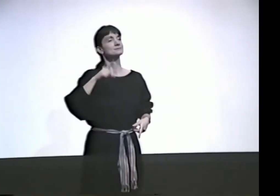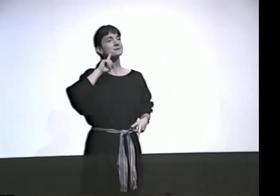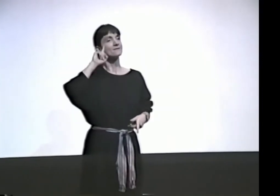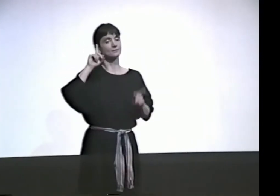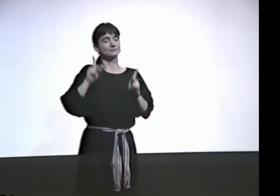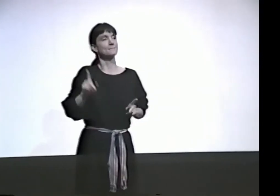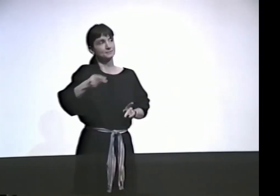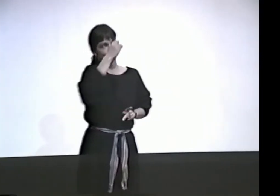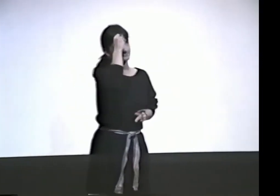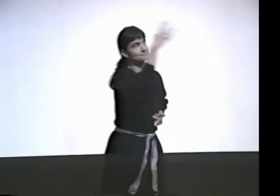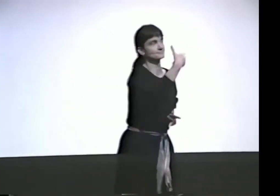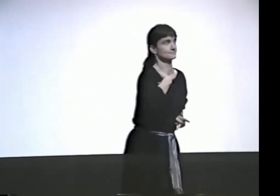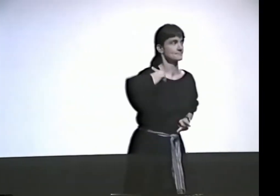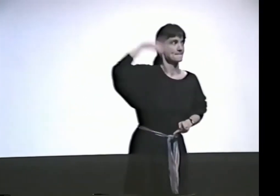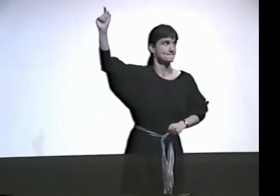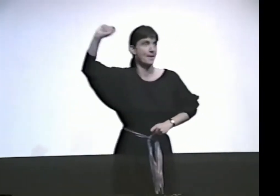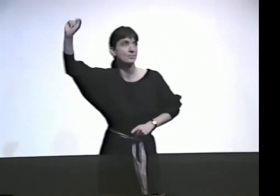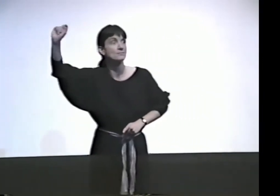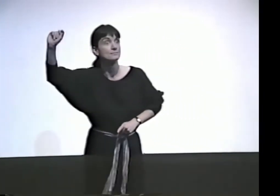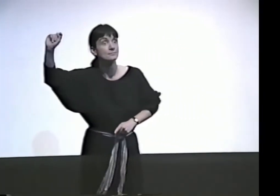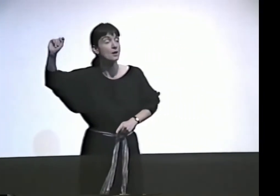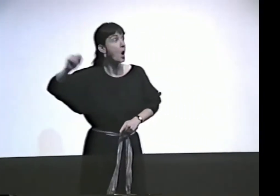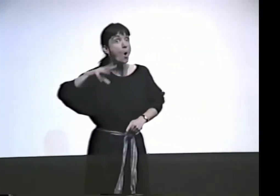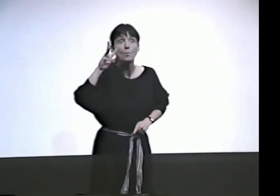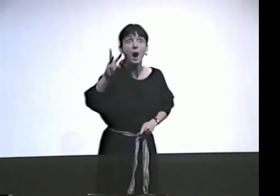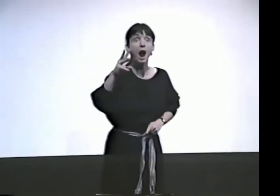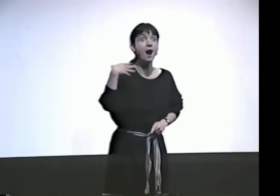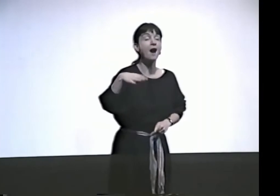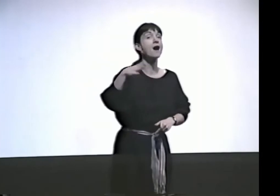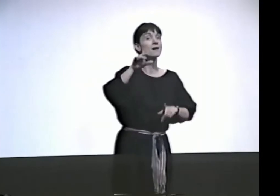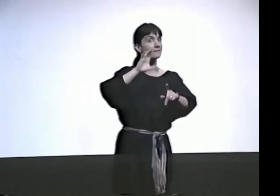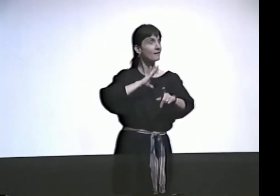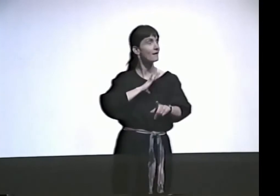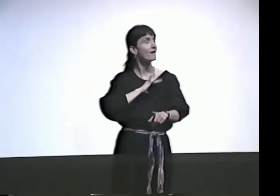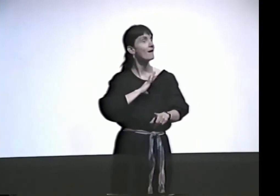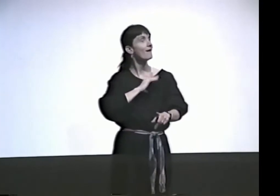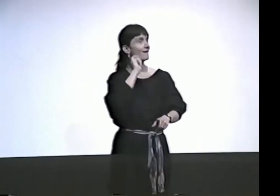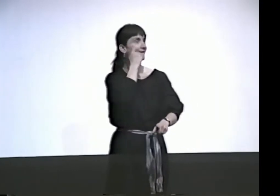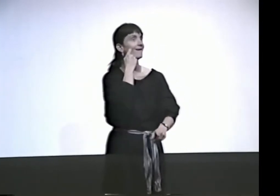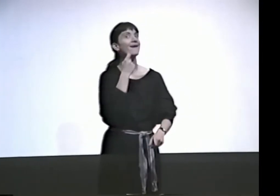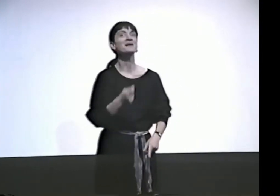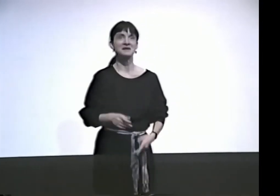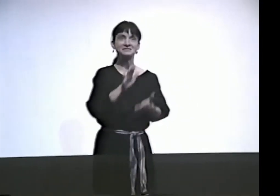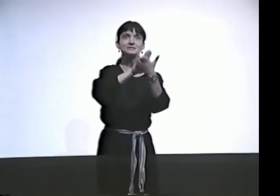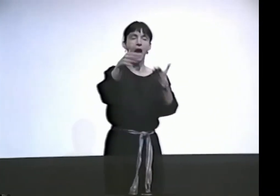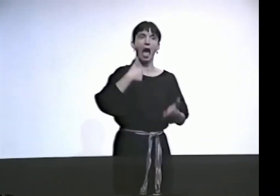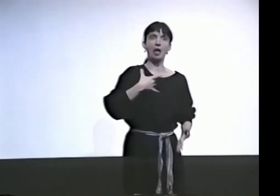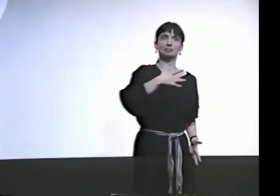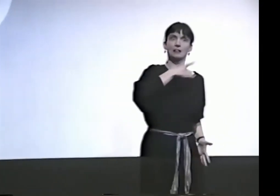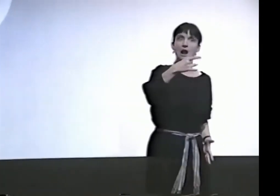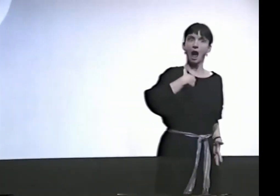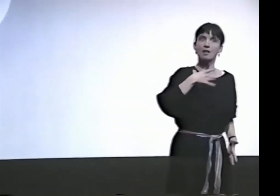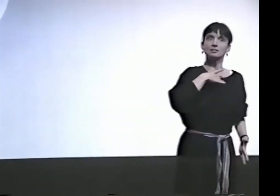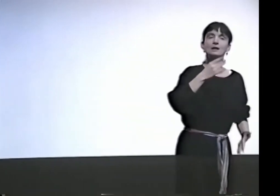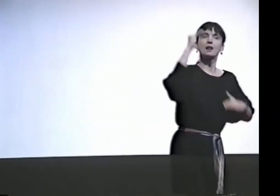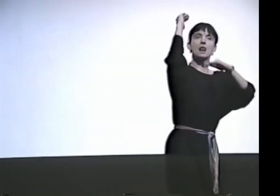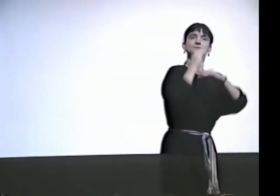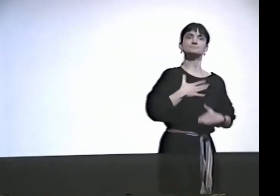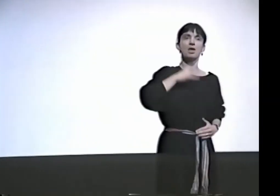YOU HAVE TO SAY, "I'M GONNA RUN AND GO TO THE BATHROOM." OH, WOW. OK, THAT'S NICE. I LIKE THAT.